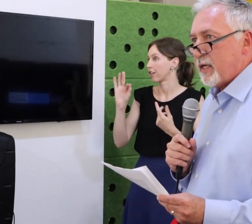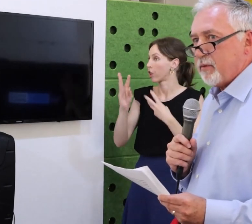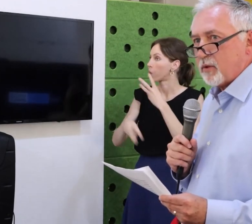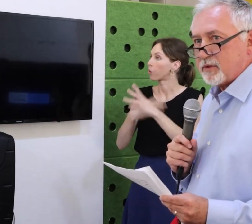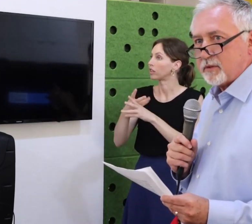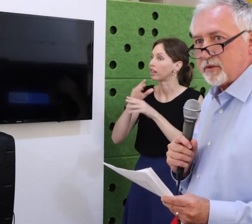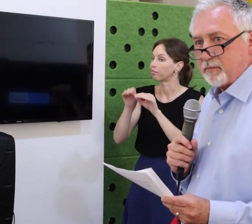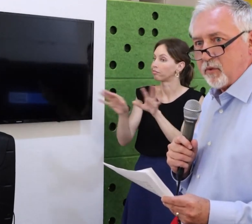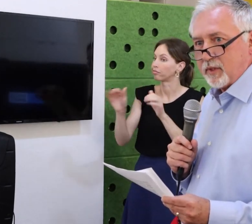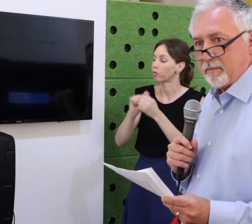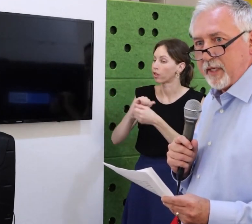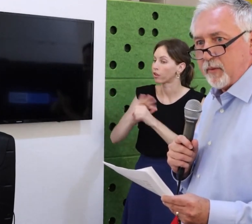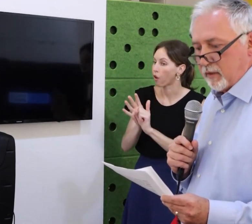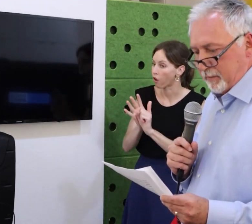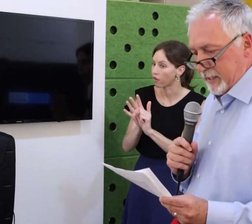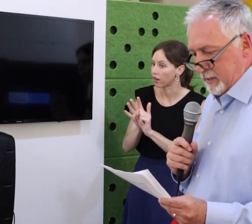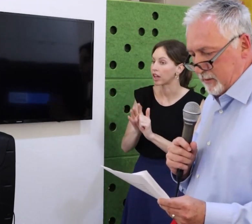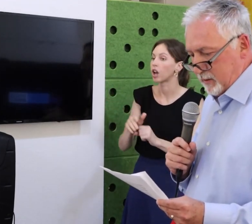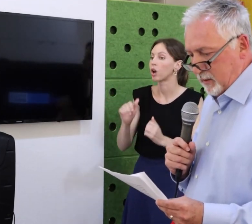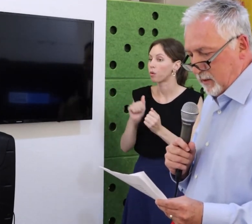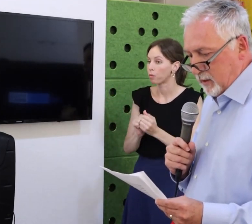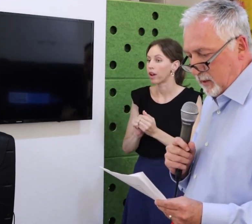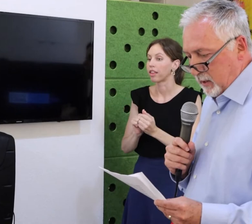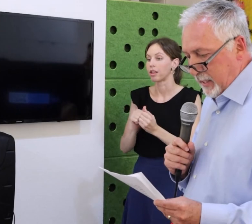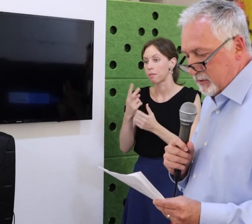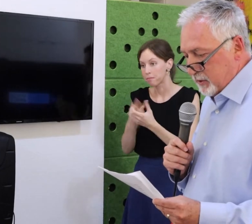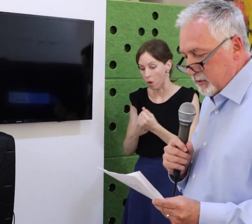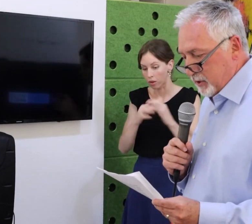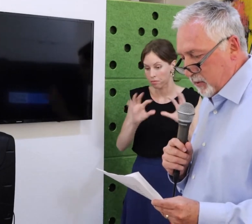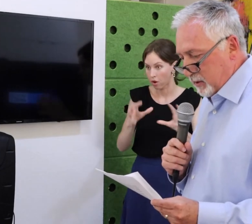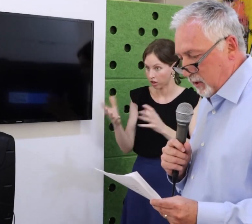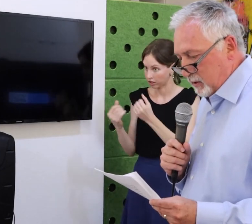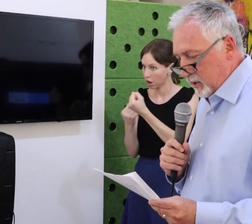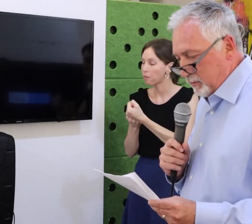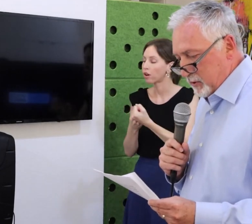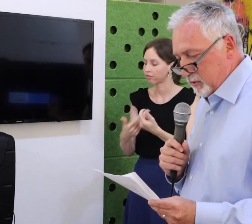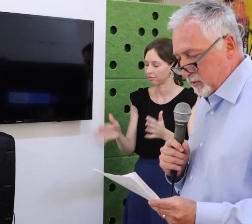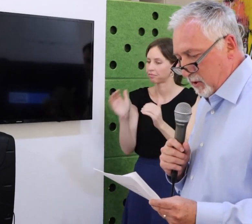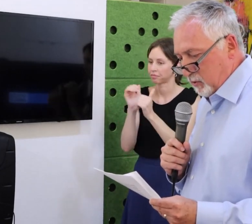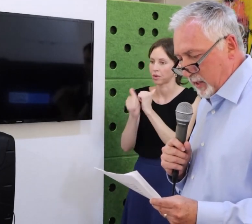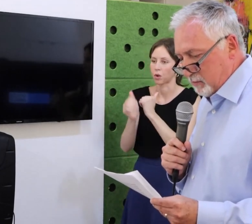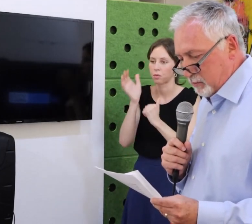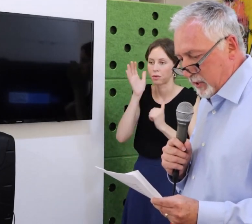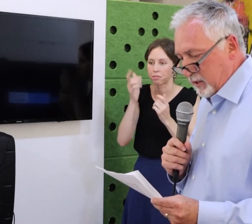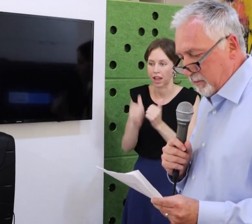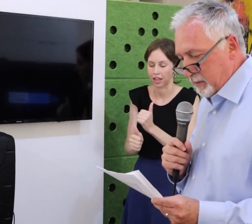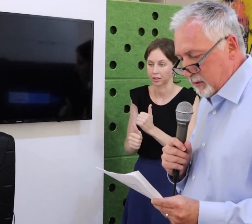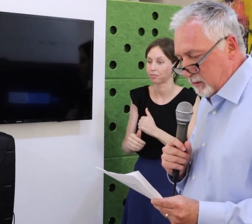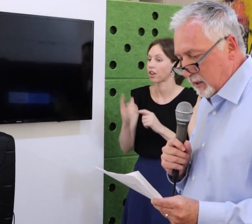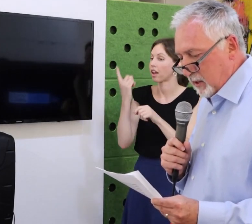Before JoAnn, we never had a professional lobbyist. We never had the resources we never really had the interest,